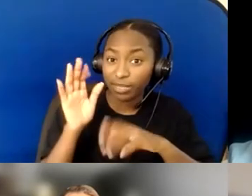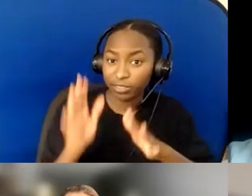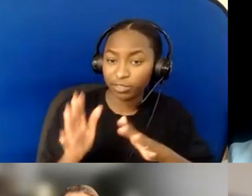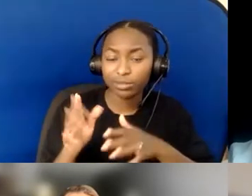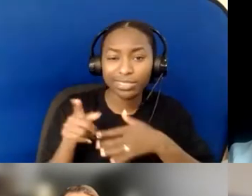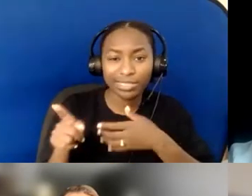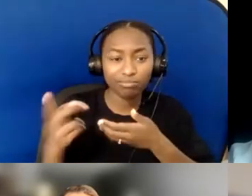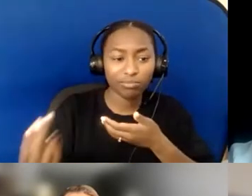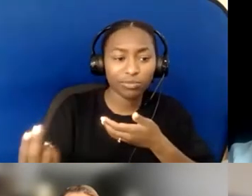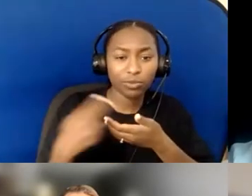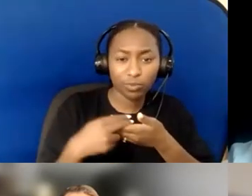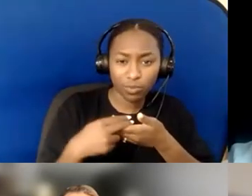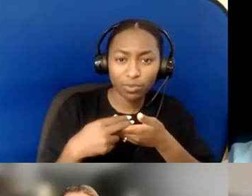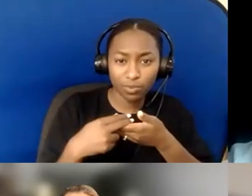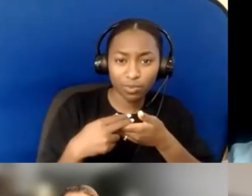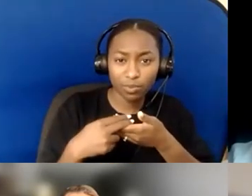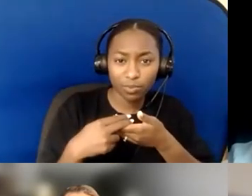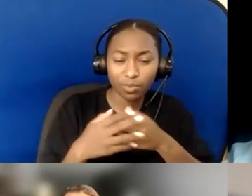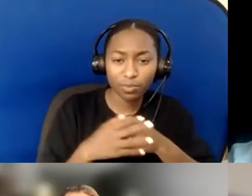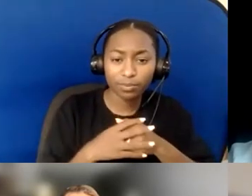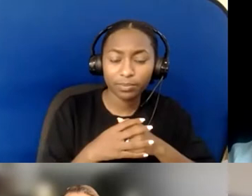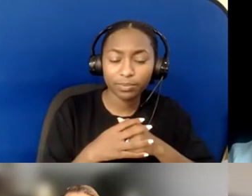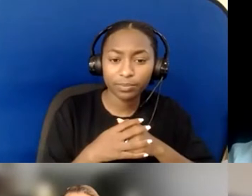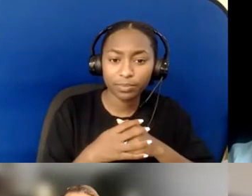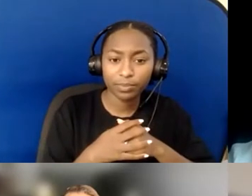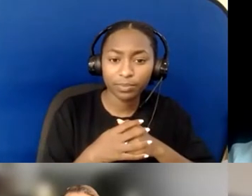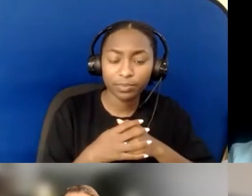and what was so great was one day,